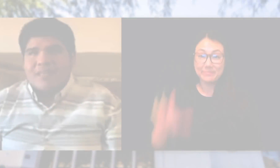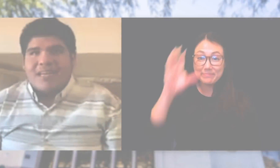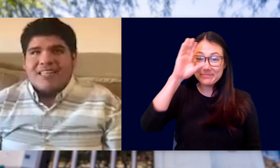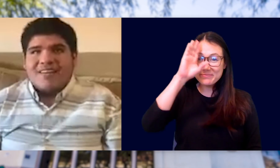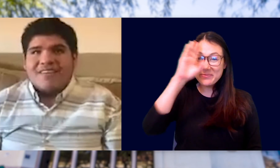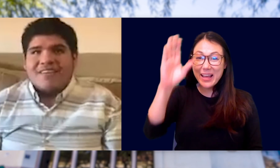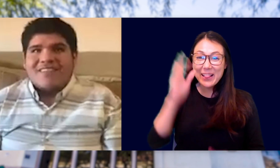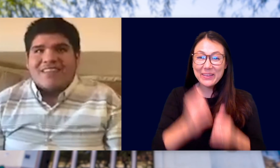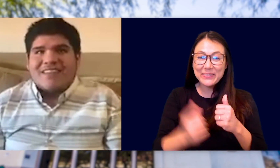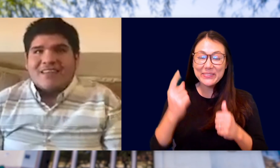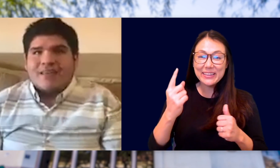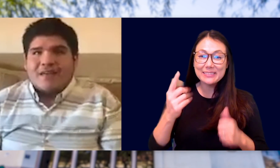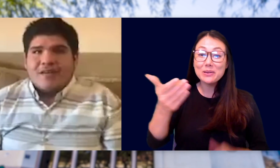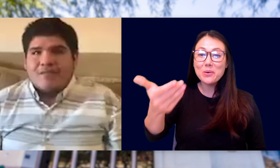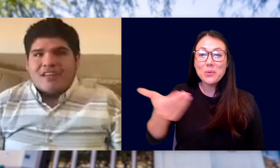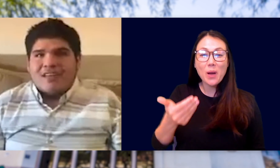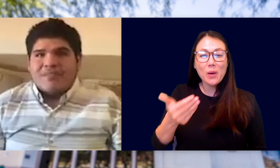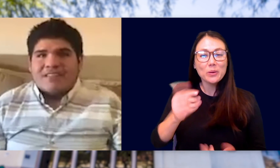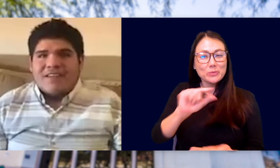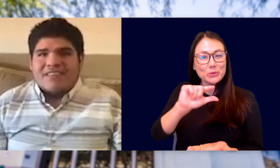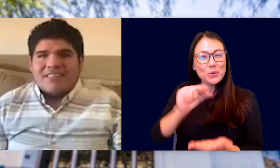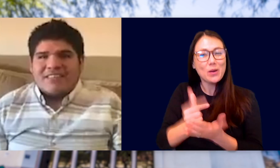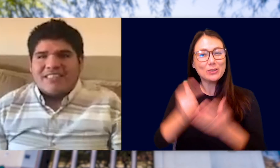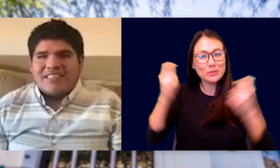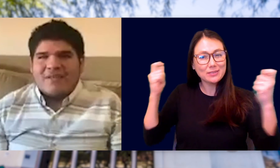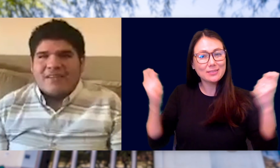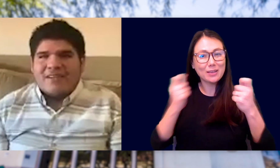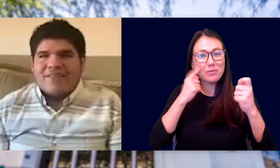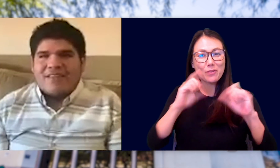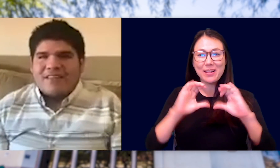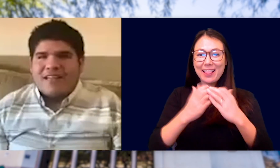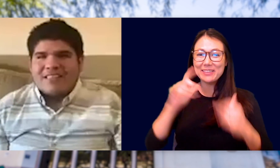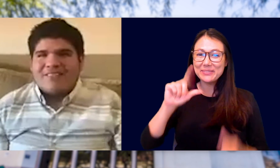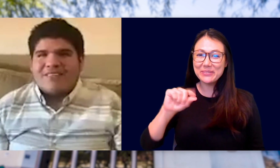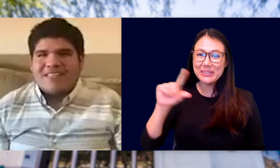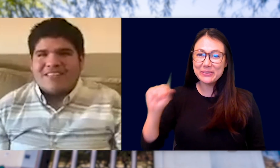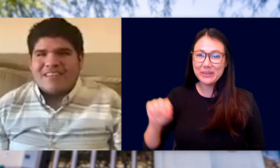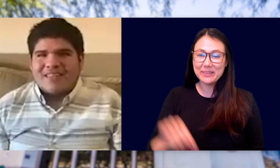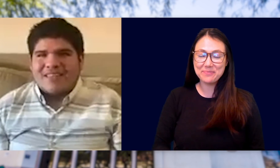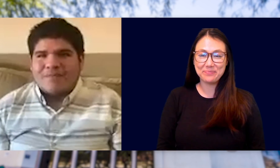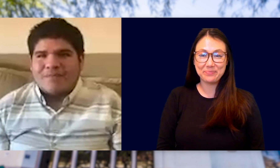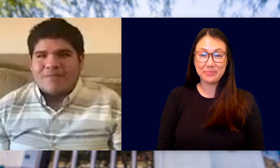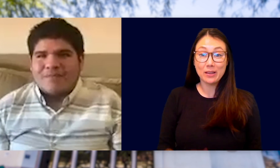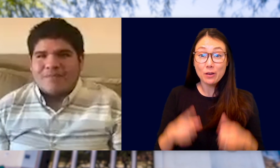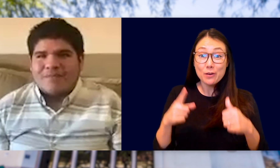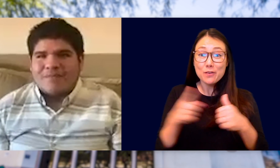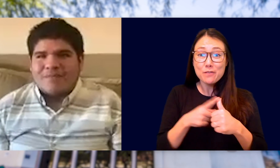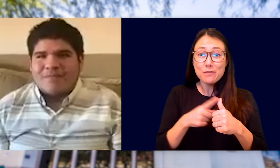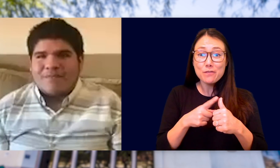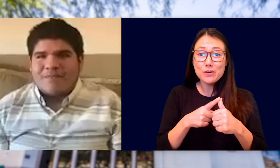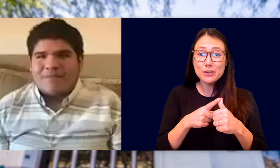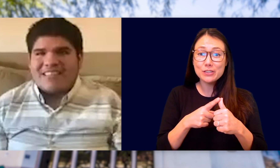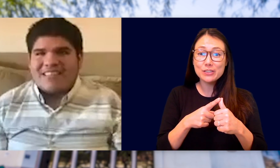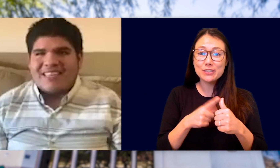HELLO EVERYONE! WELCOME TO THE GRADUATION CEREMONY FOR THE CLASS OF 2020! FIRST OF ALL, I'D LIKE TO SAY THAT